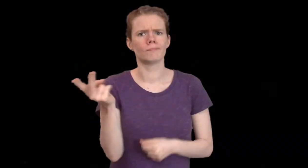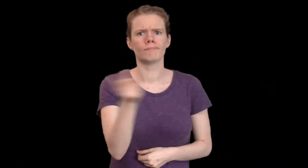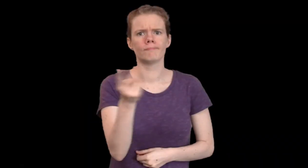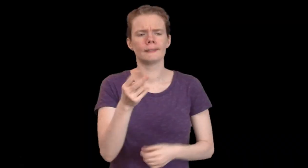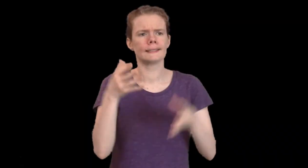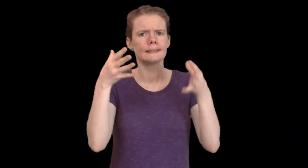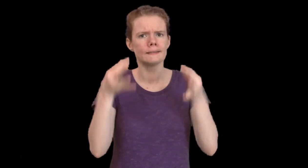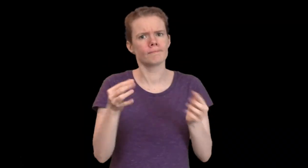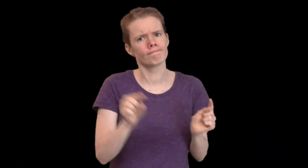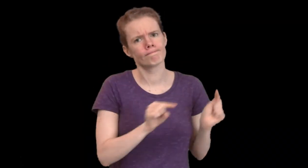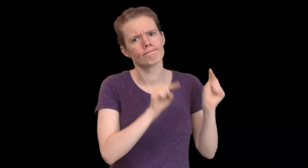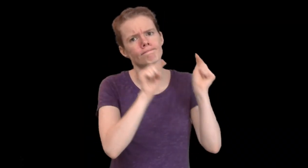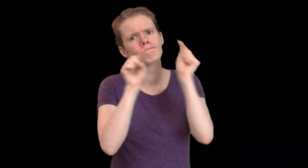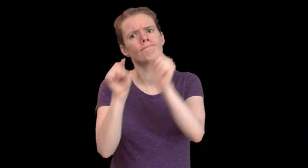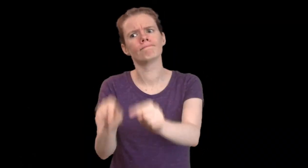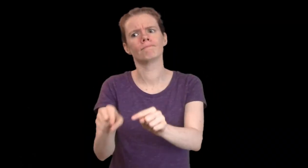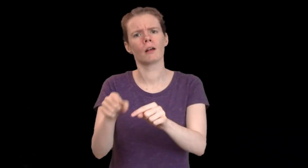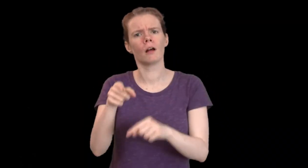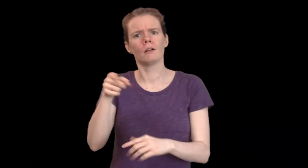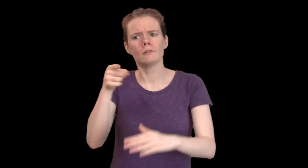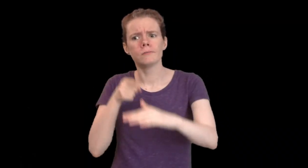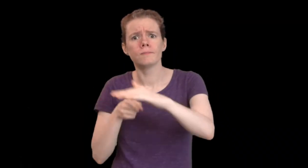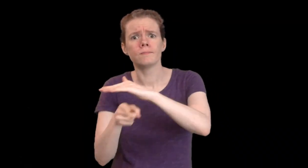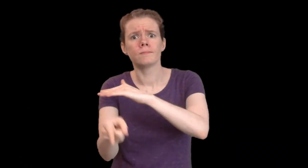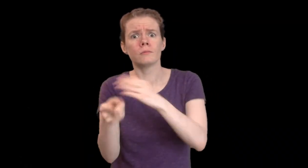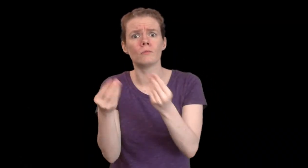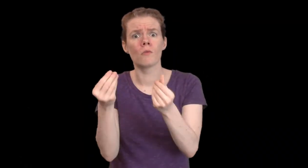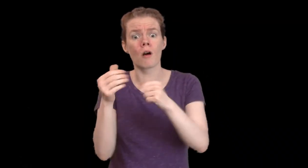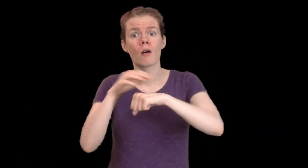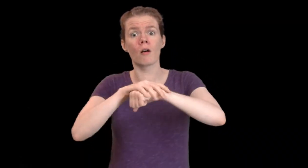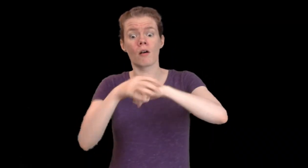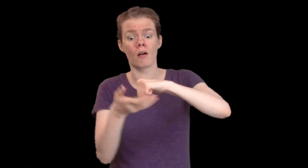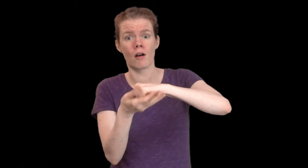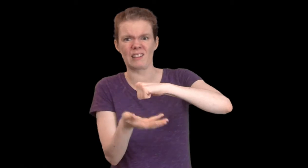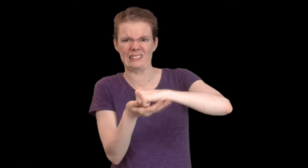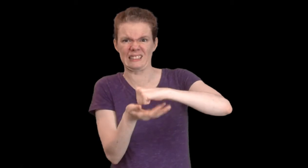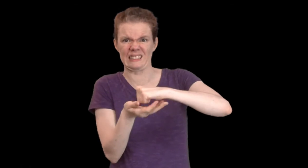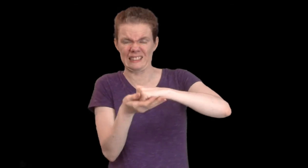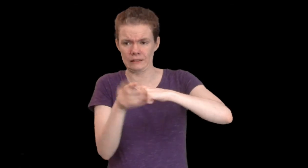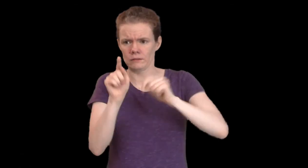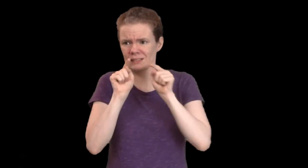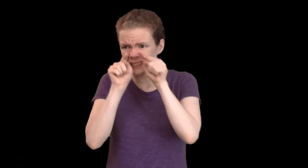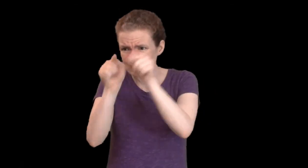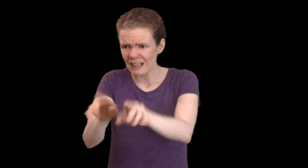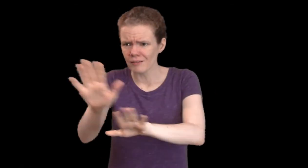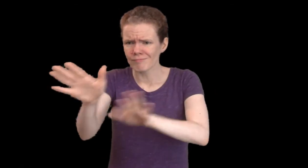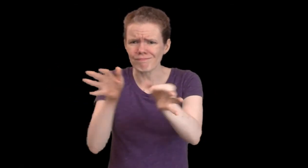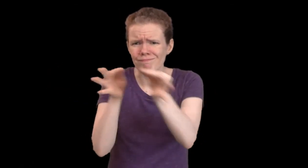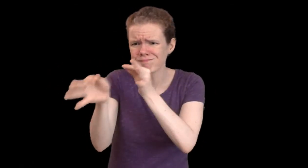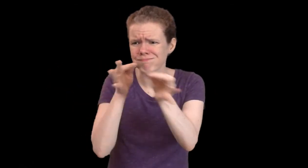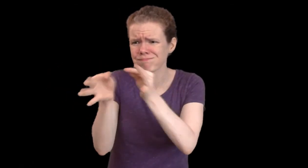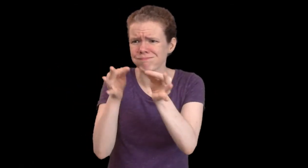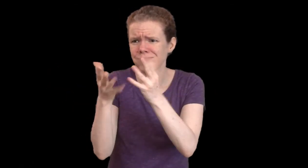Eiji and Patema decide to head back to Aiga, to inform the underground world of events.